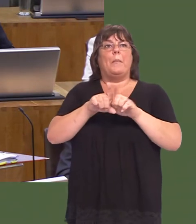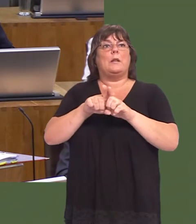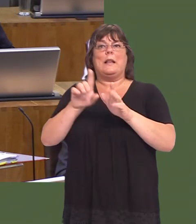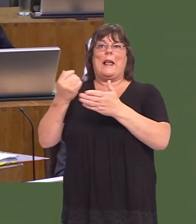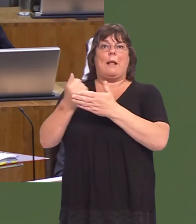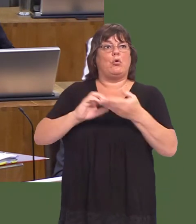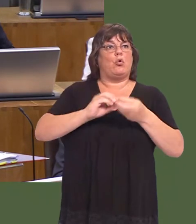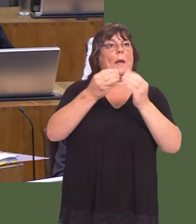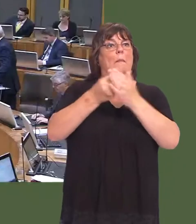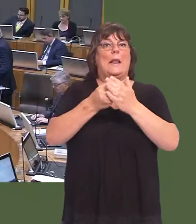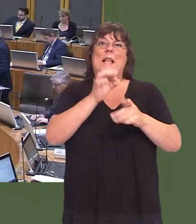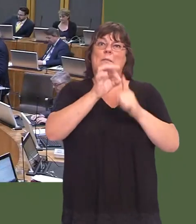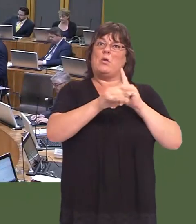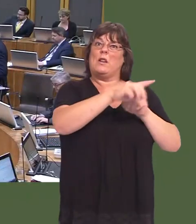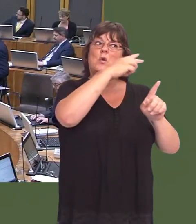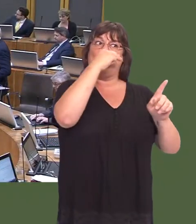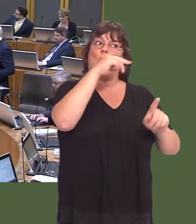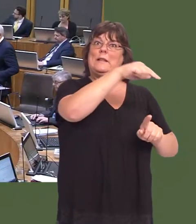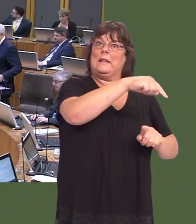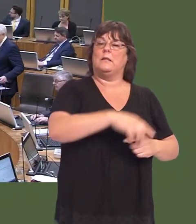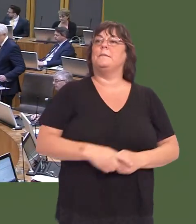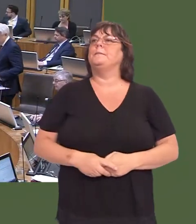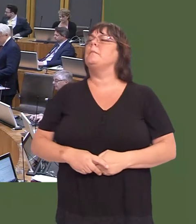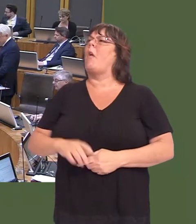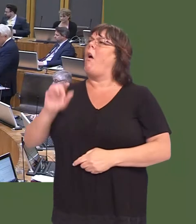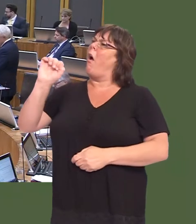Mike Hedges: Can I thank the First Minister for that response?